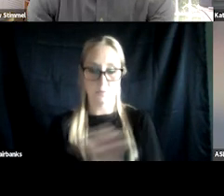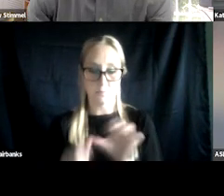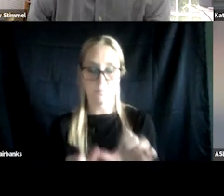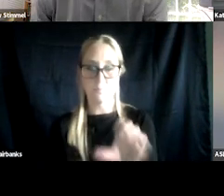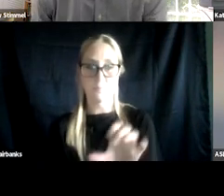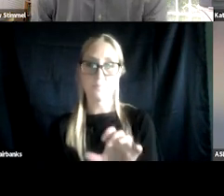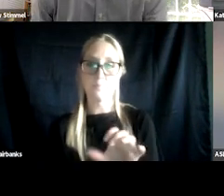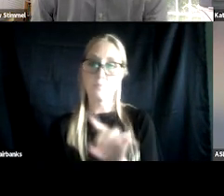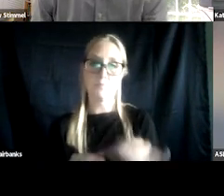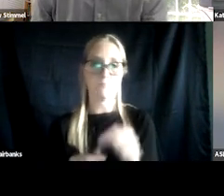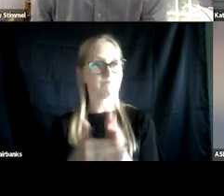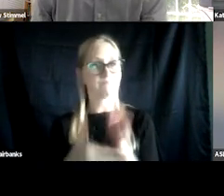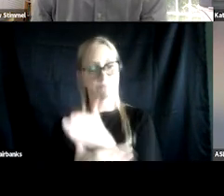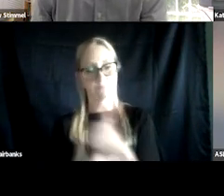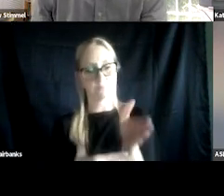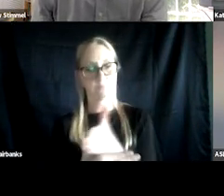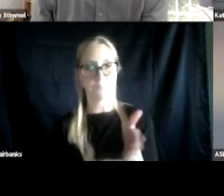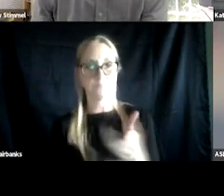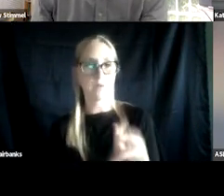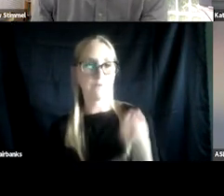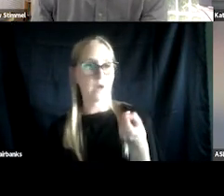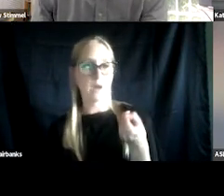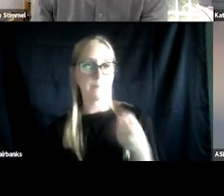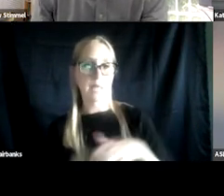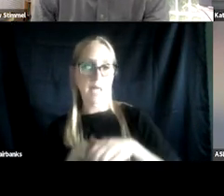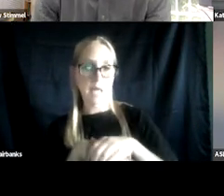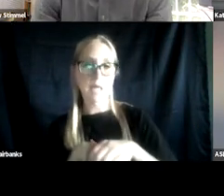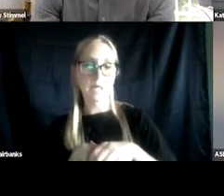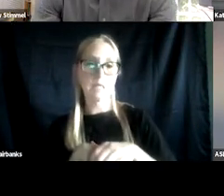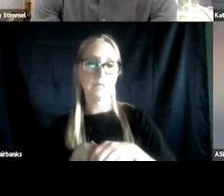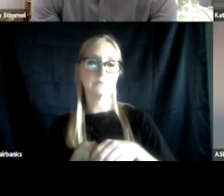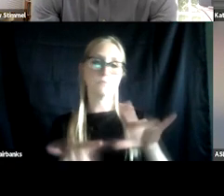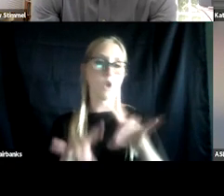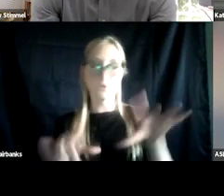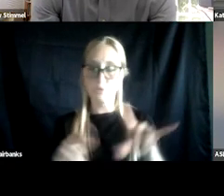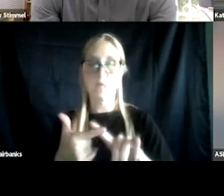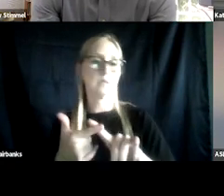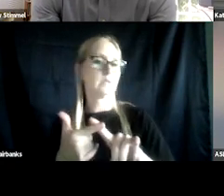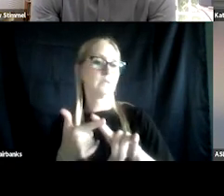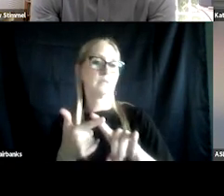across the board from, the England guidelines, the Australian guidelines, the Institute of Medicine guidelines,